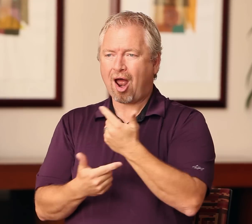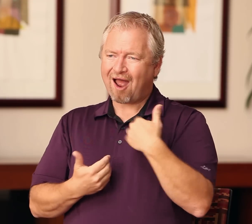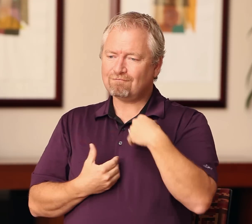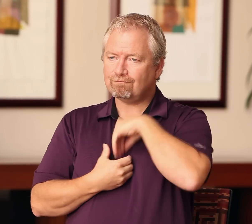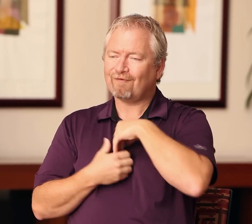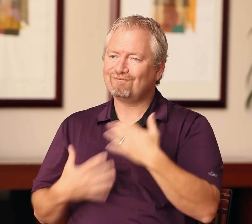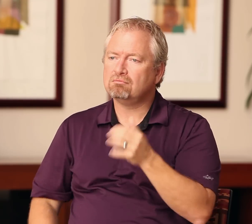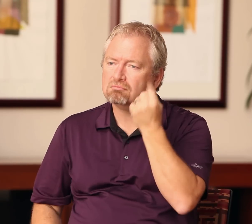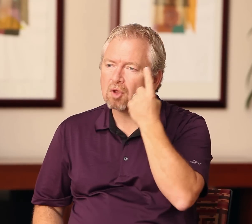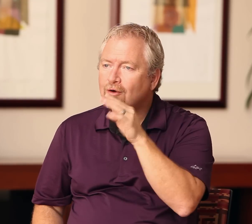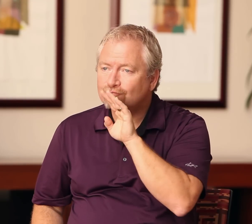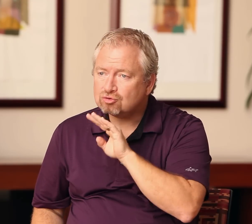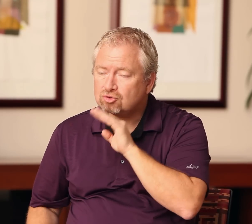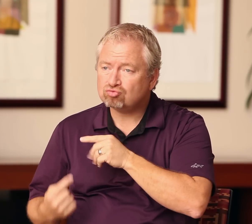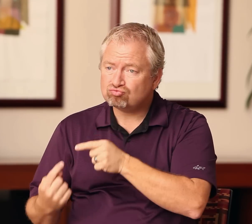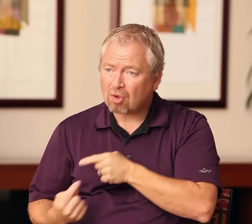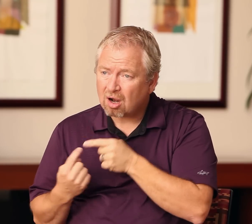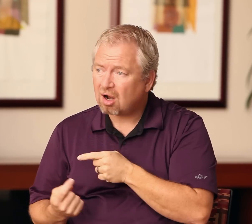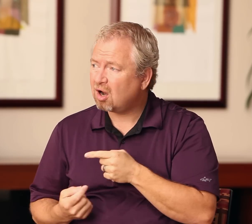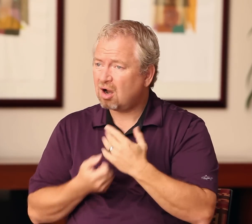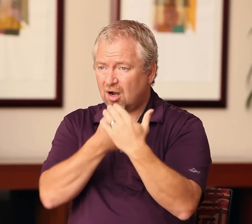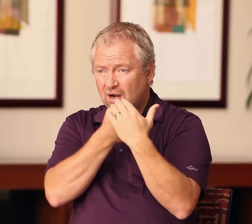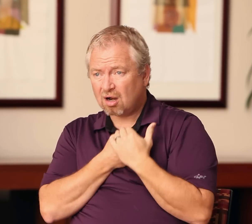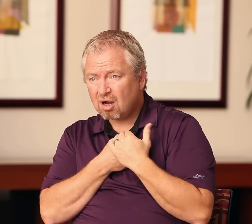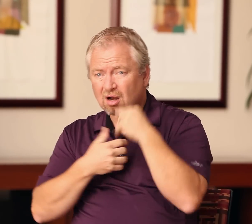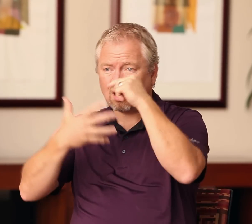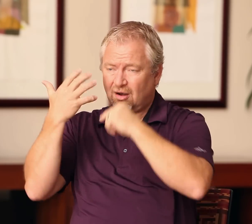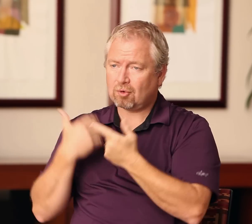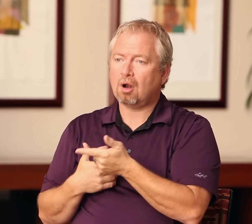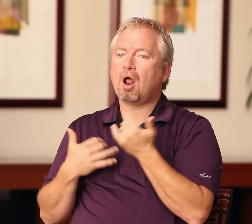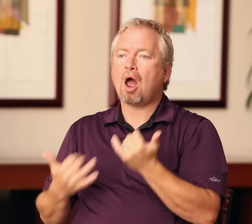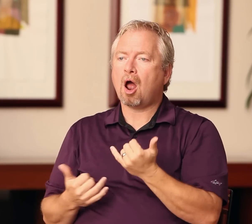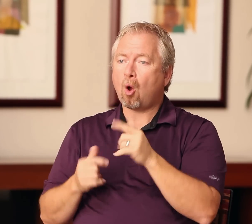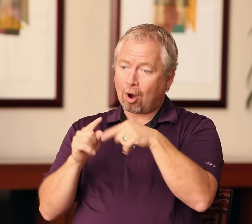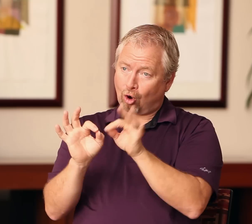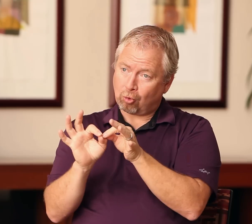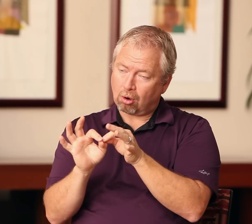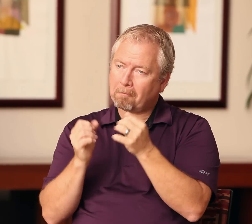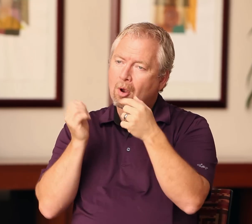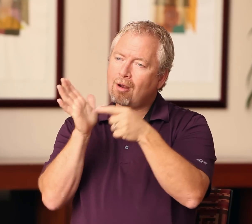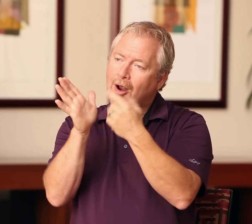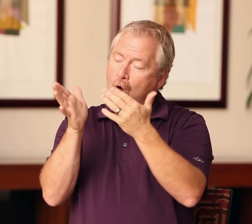Maybe someone grew up in a mainstreamed environment, or was oral, but the ASL fluency became a part of his or her life later. That socialization with both sides has led to a deeper understanding of the meaning of oppression.